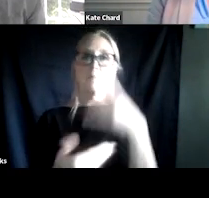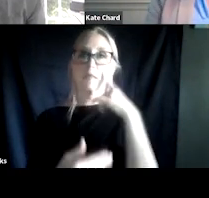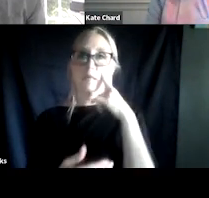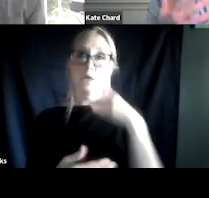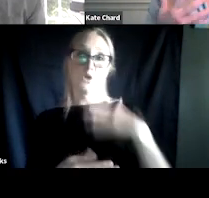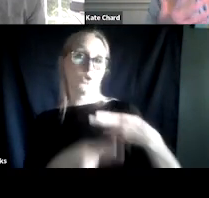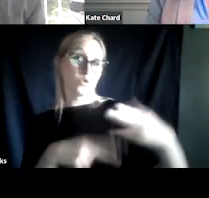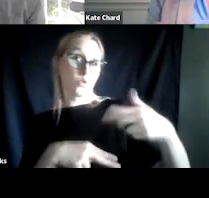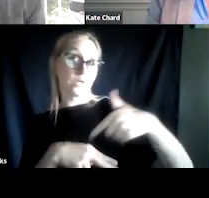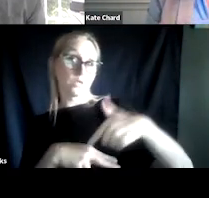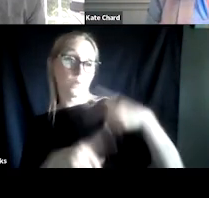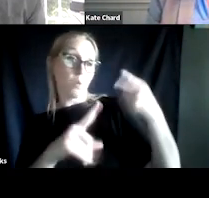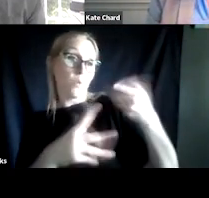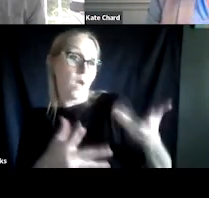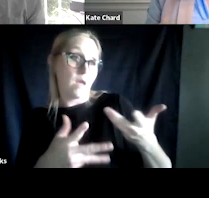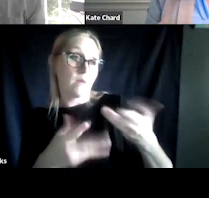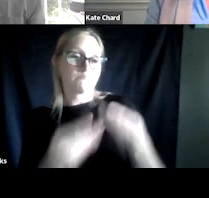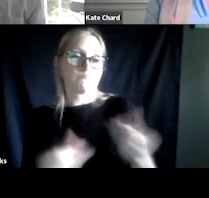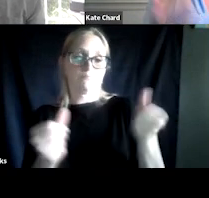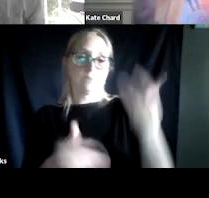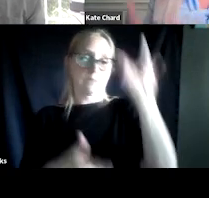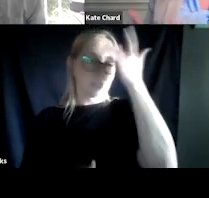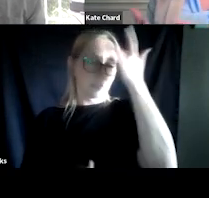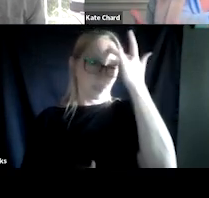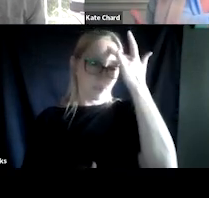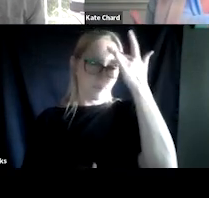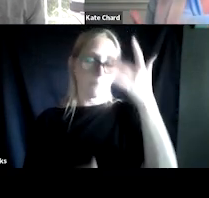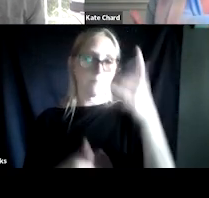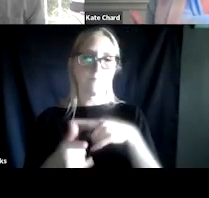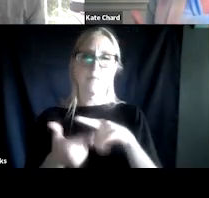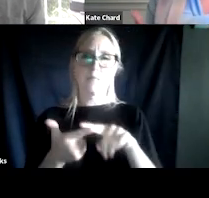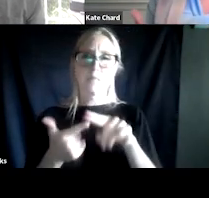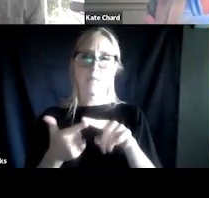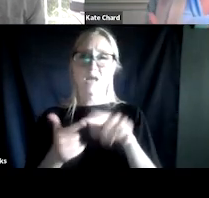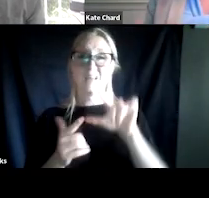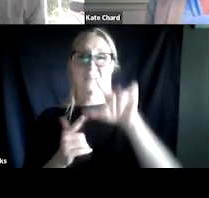Well, symptom relief, but what's the long-term consequence of continuing